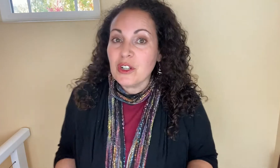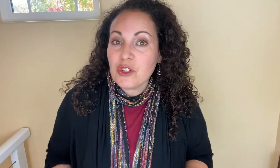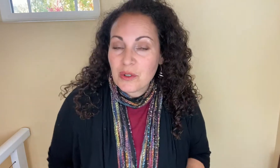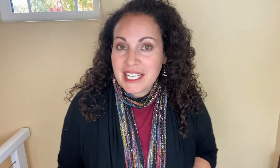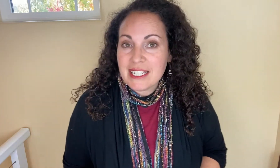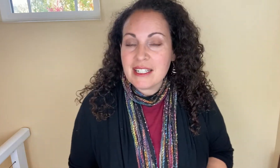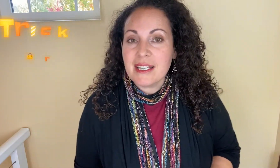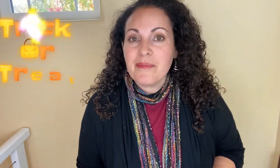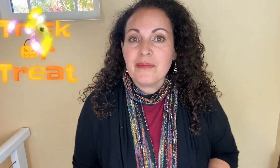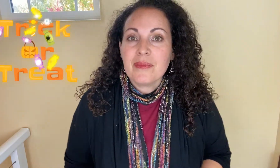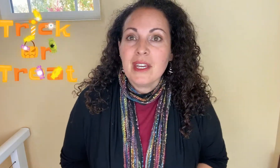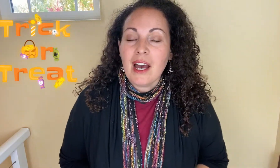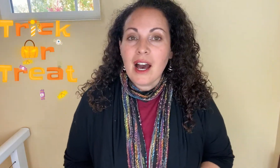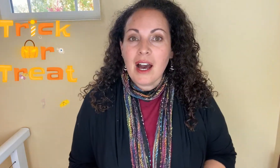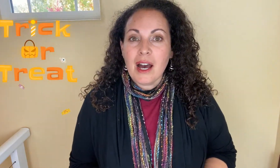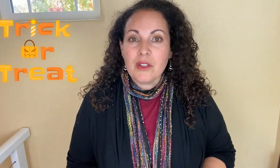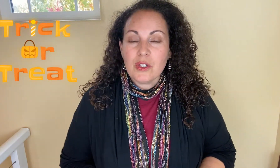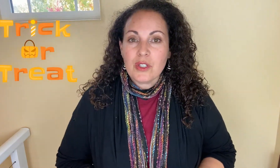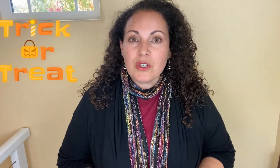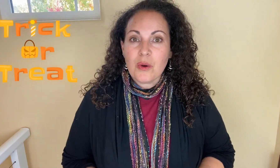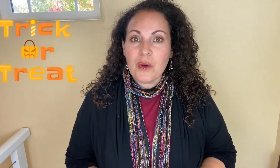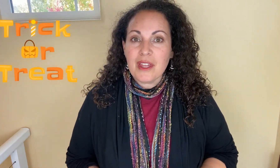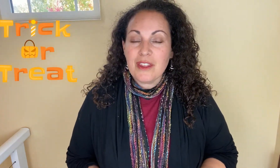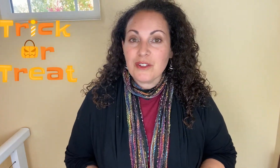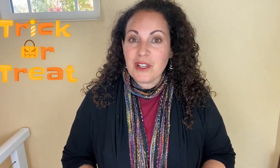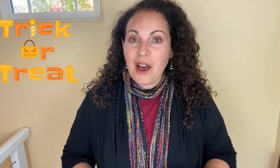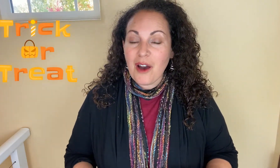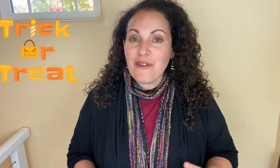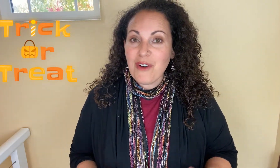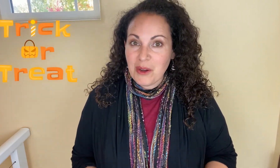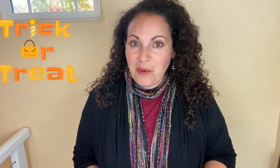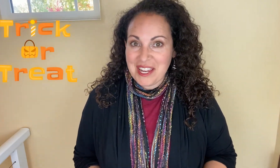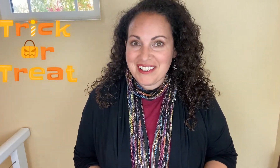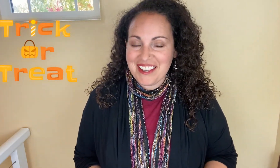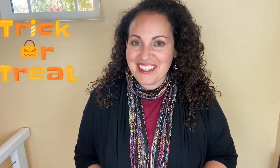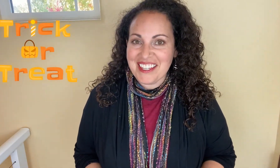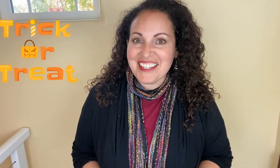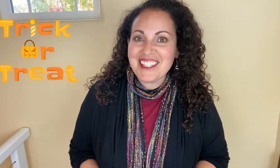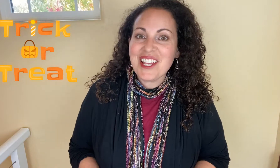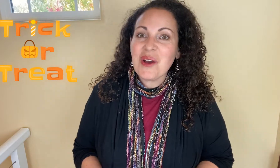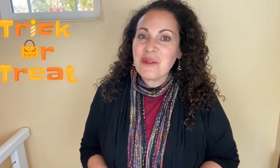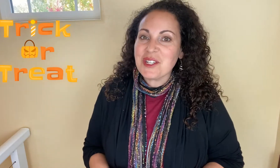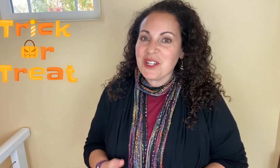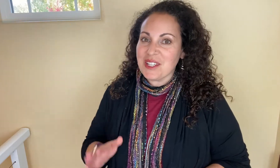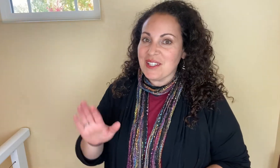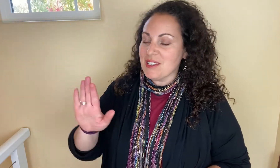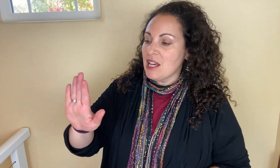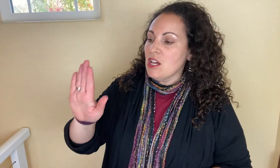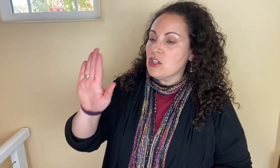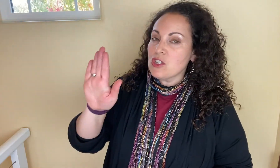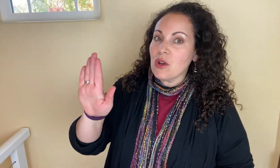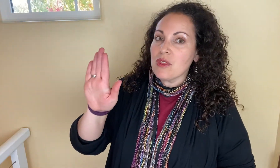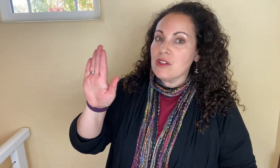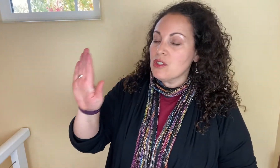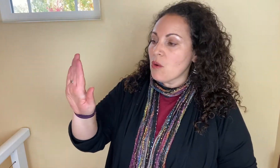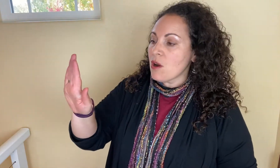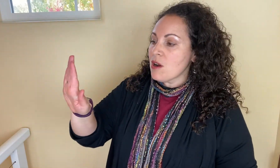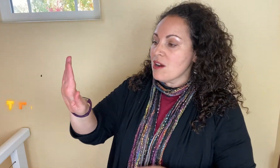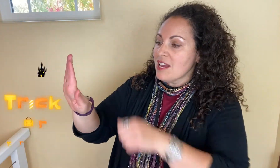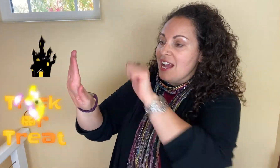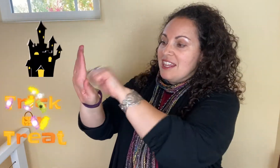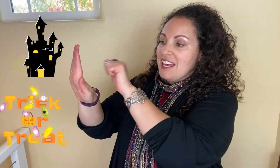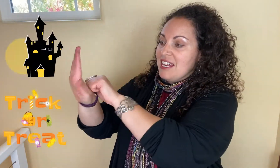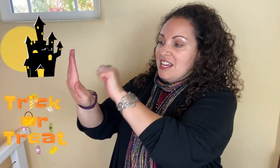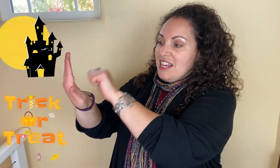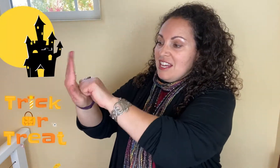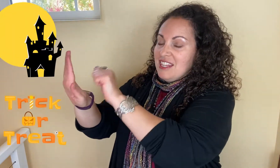TRICK OR TREAT so there's a fun way to sign this which is to show the door and then the